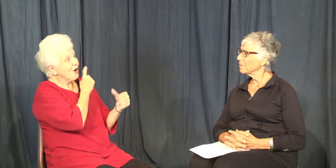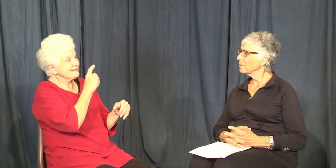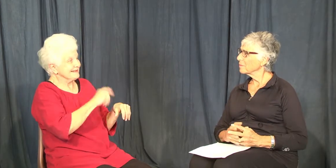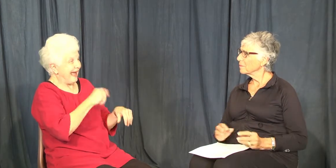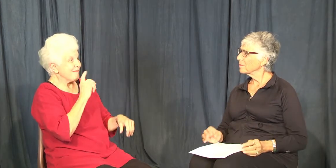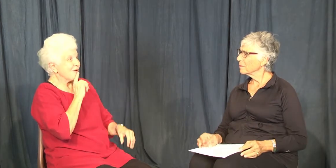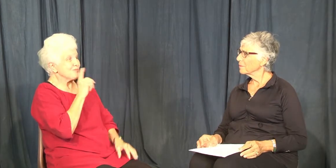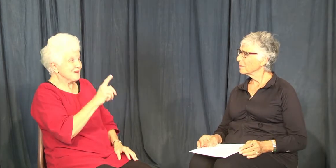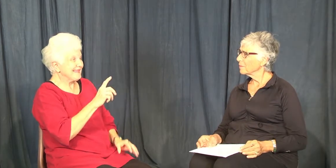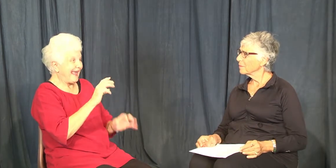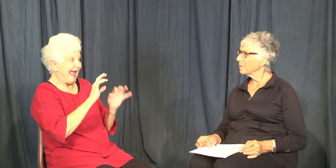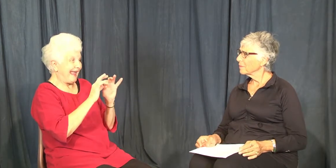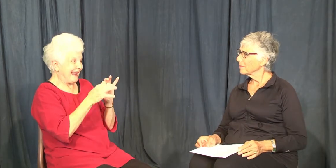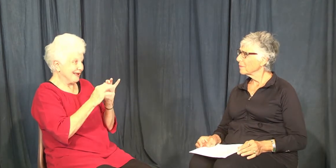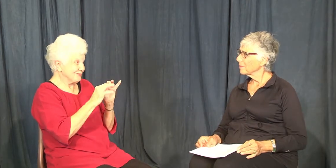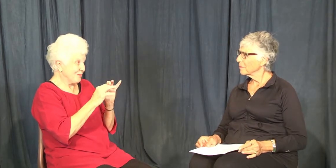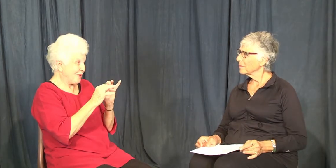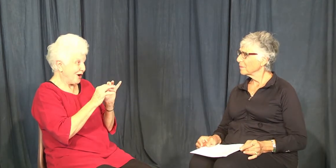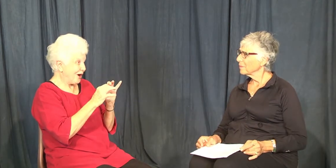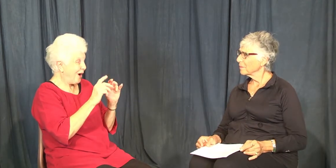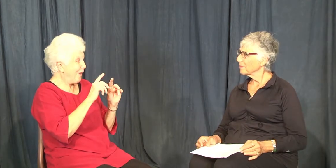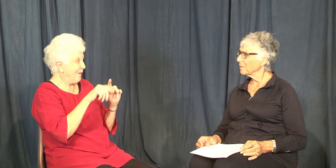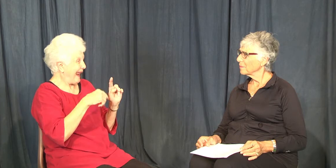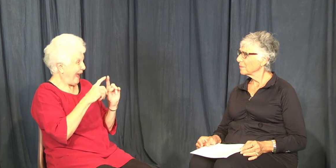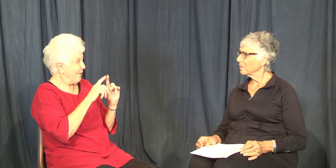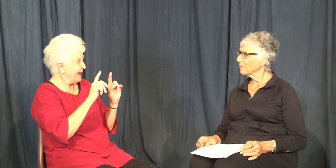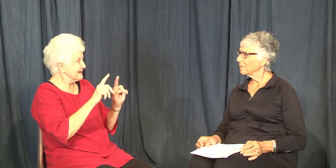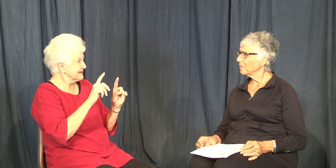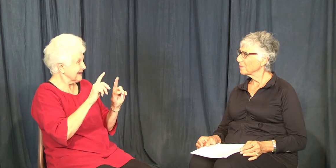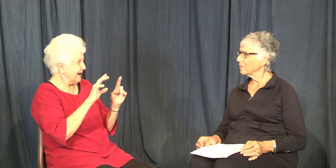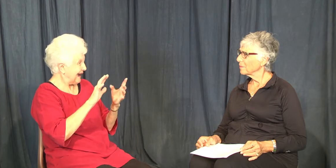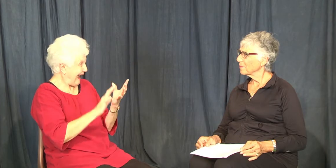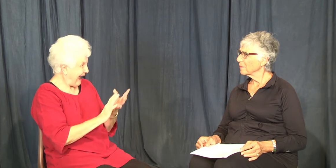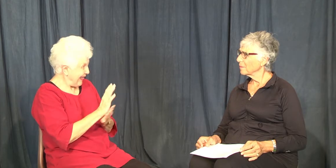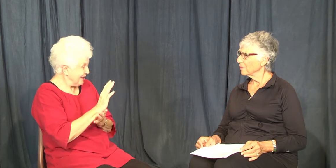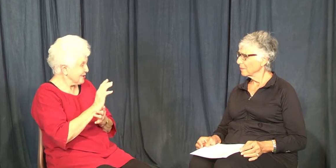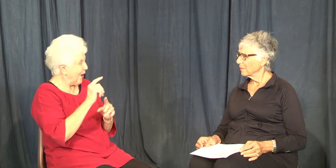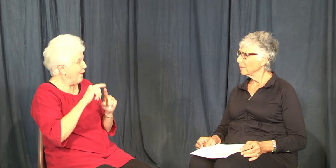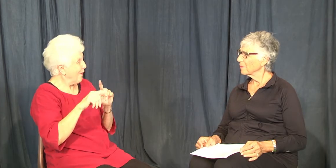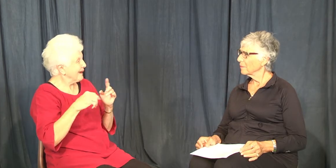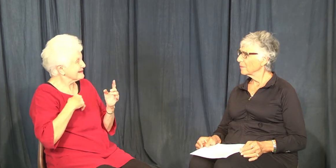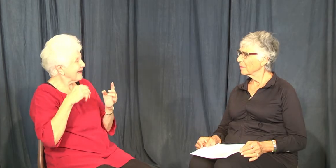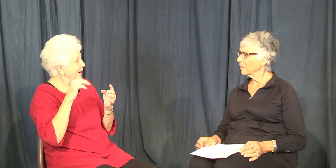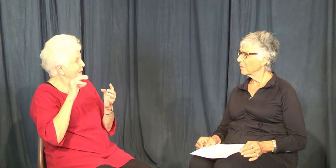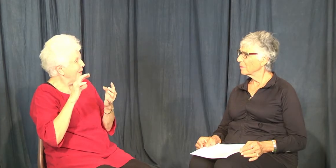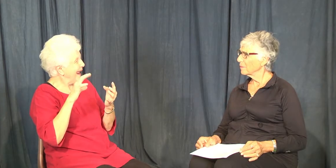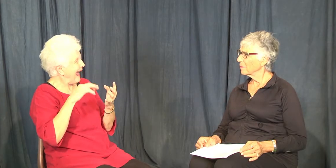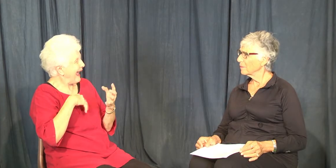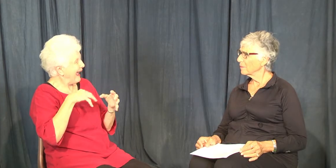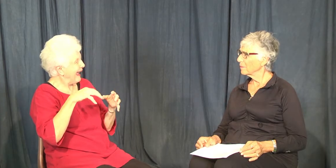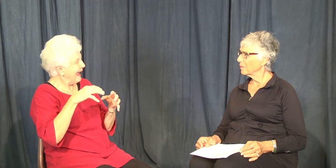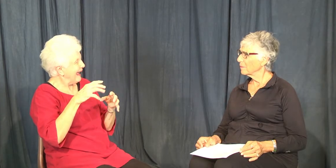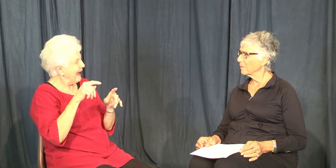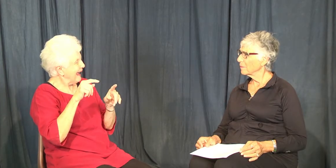I mean, really, the first time that I really had interpreters was when I went to college.